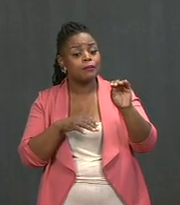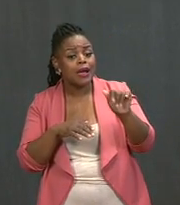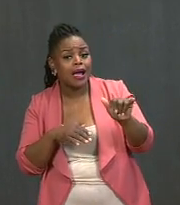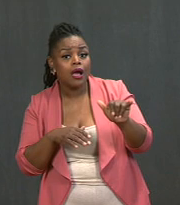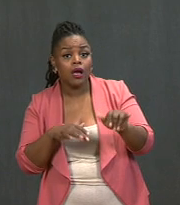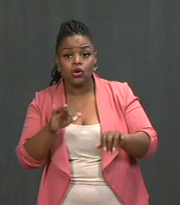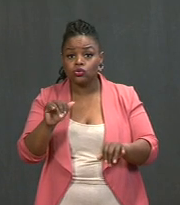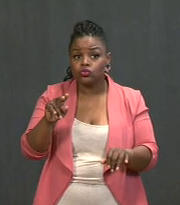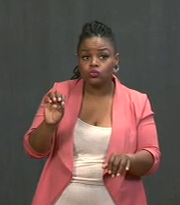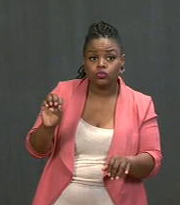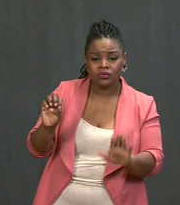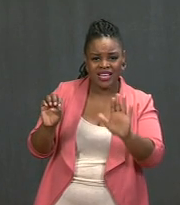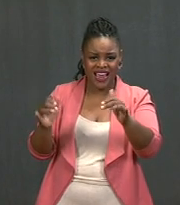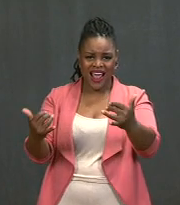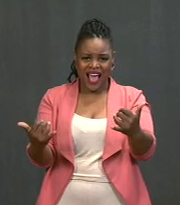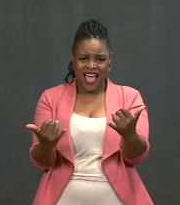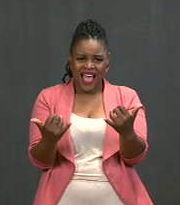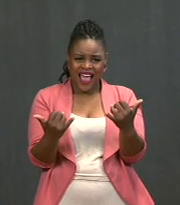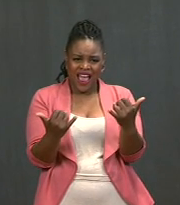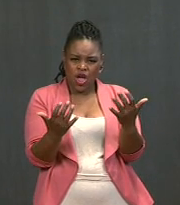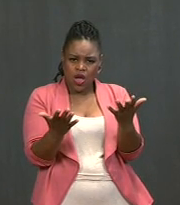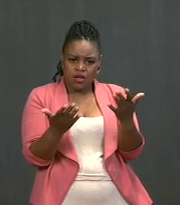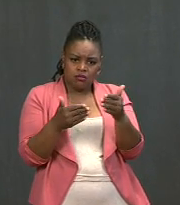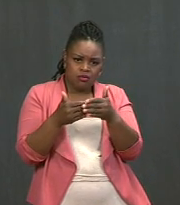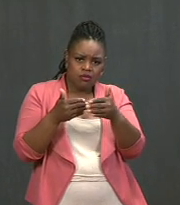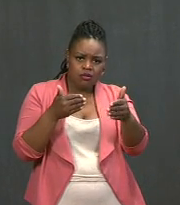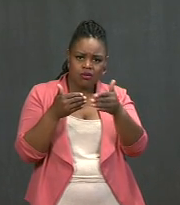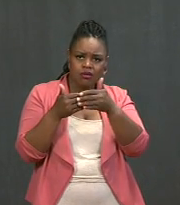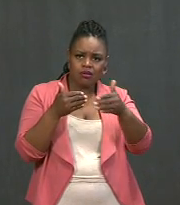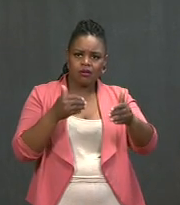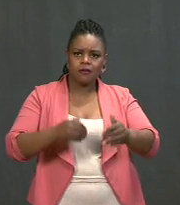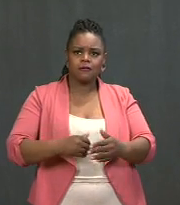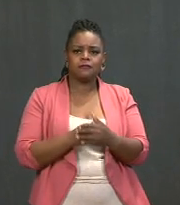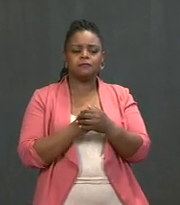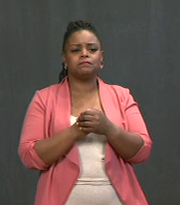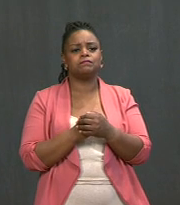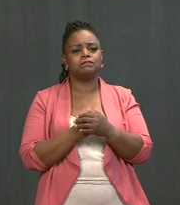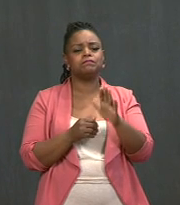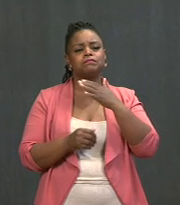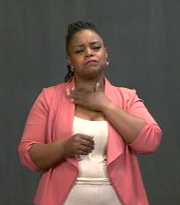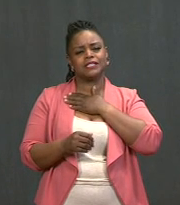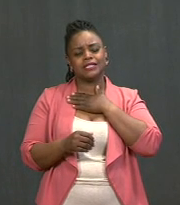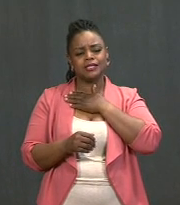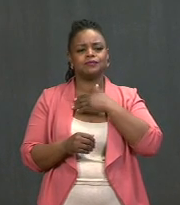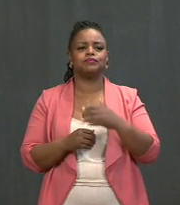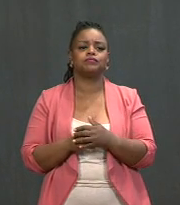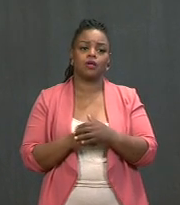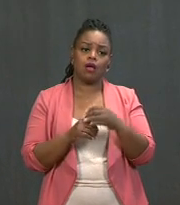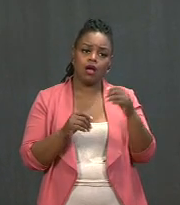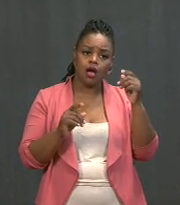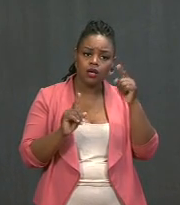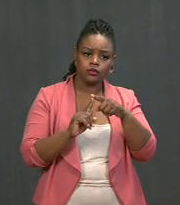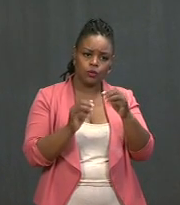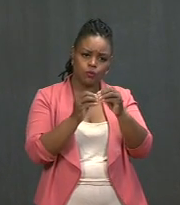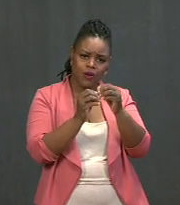before we get to July 4th. So, please, until we're further along in this accelerating,